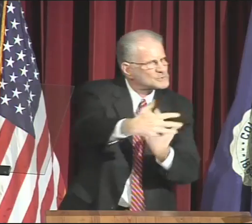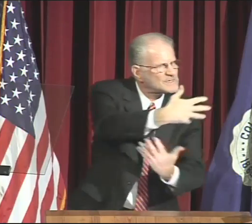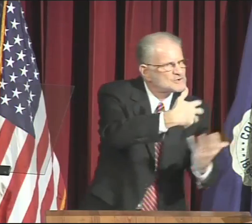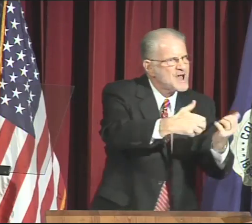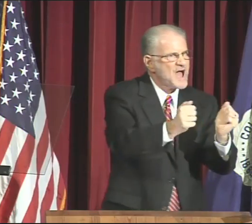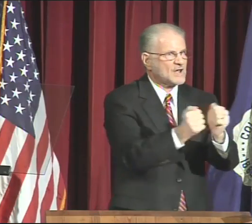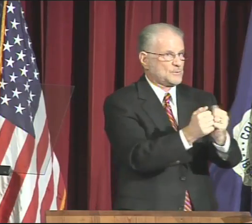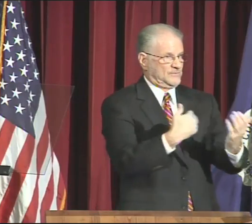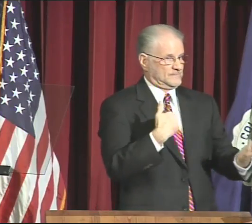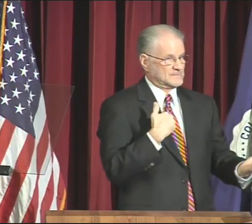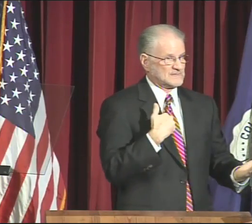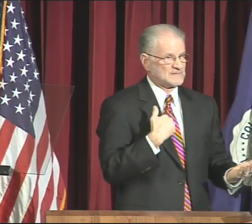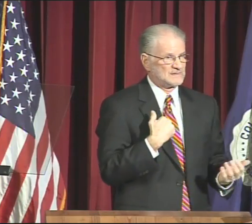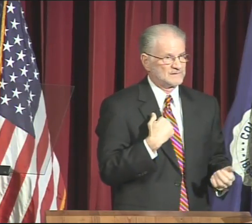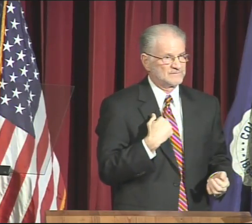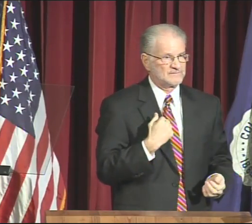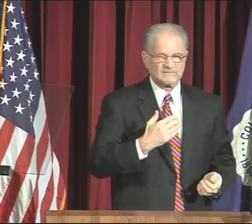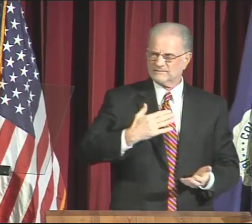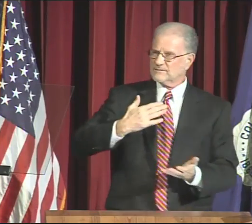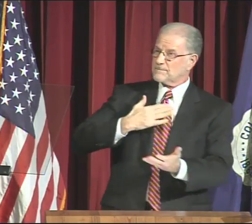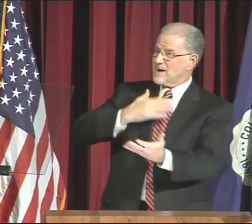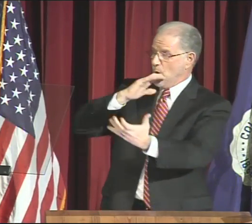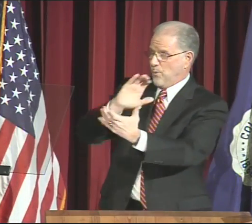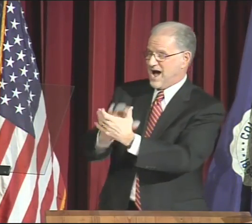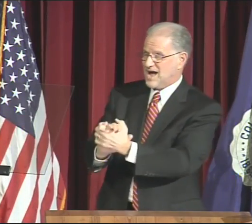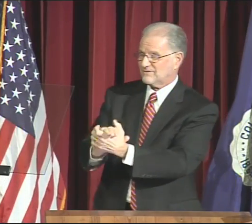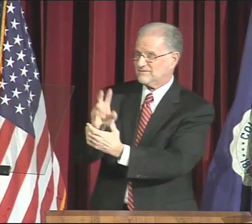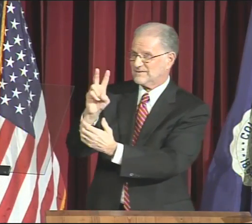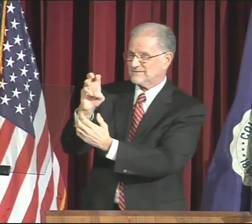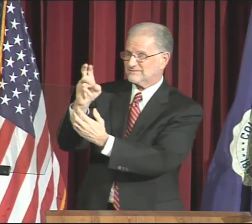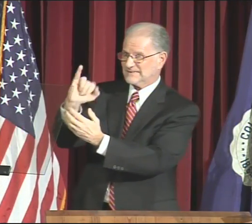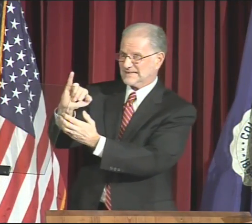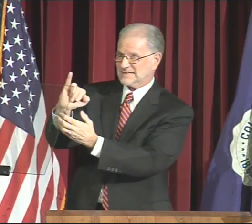for small and large groups to interact with me.